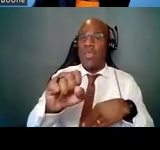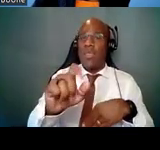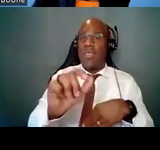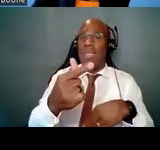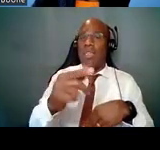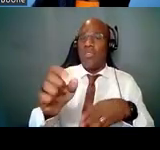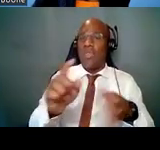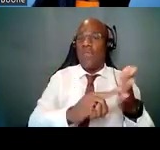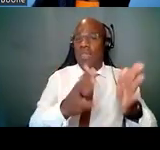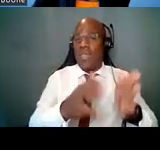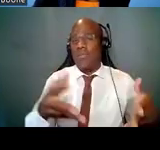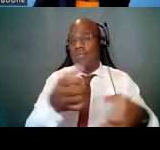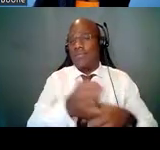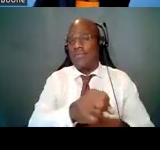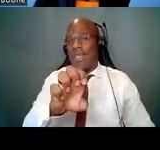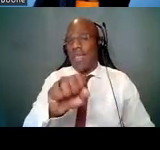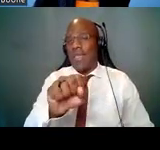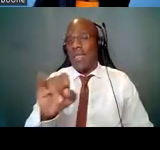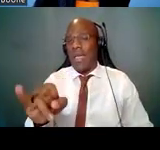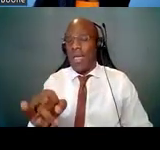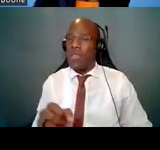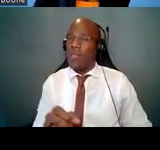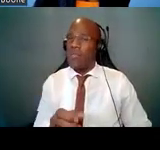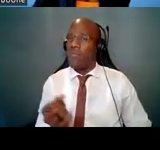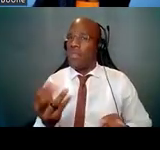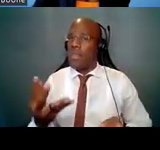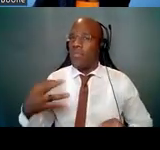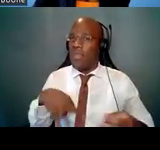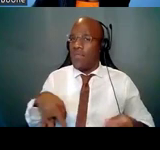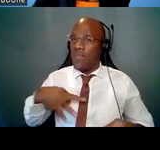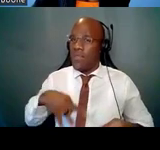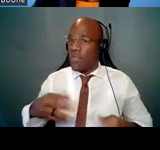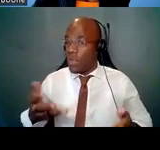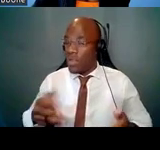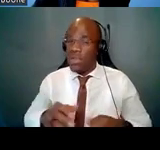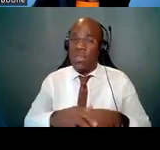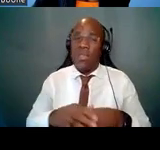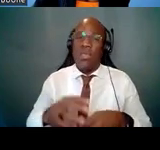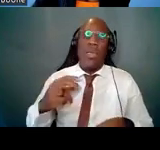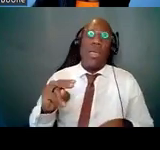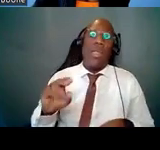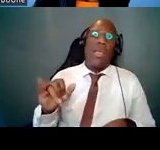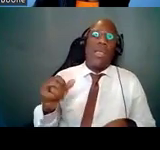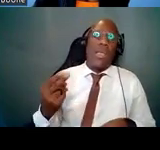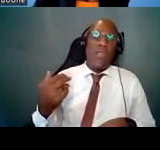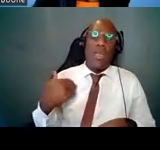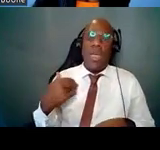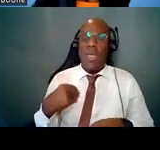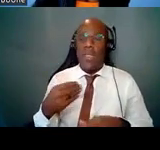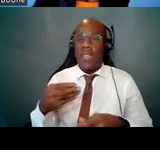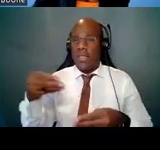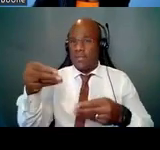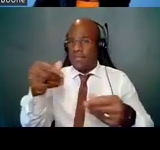First, NIH has developed several funding opportunities that are specifically targeting early stage investigators,